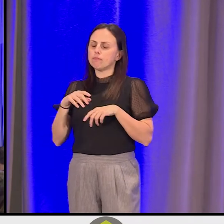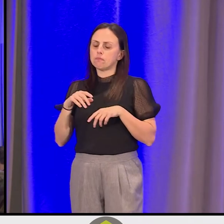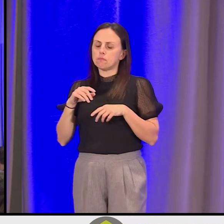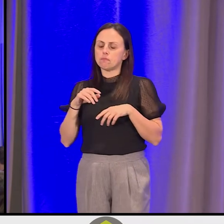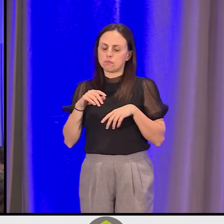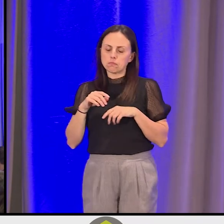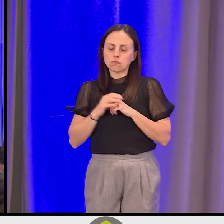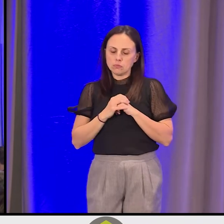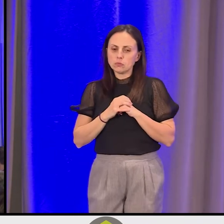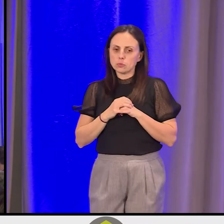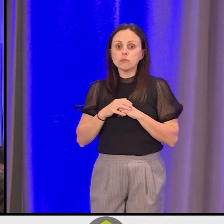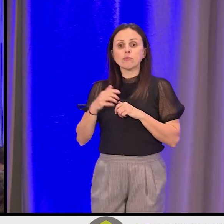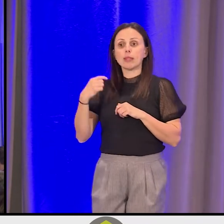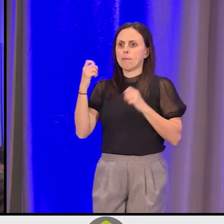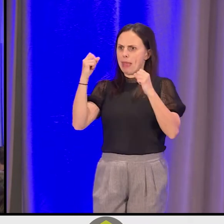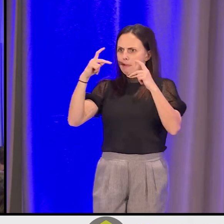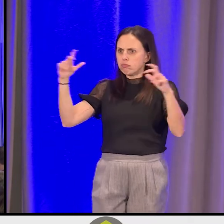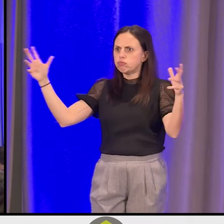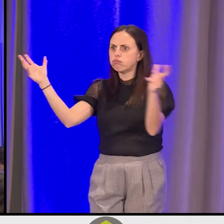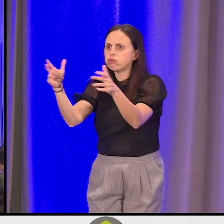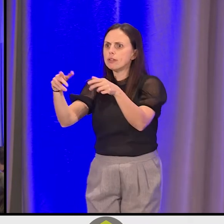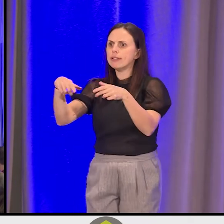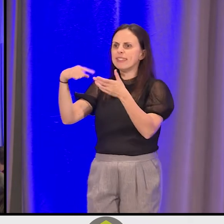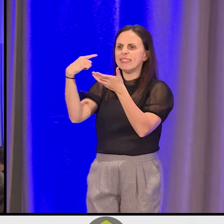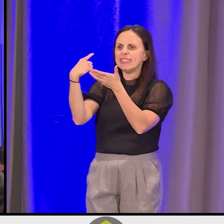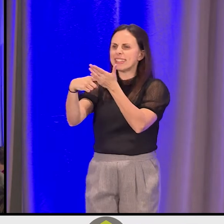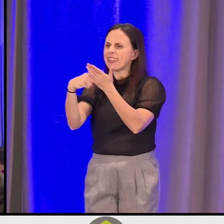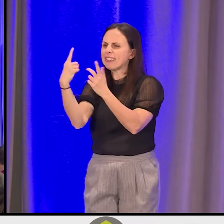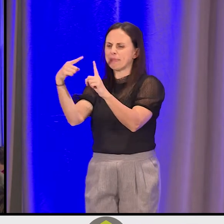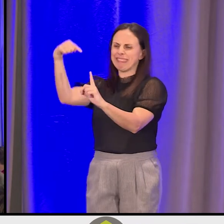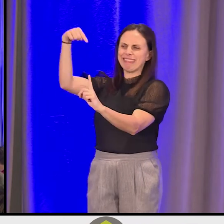of coming together to talk about something that was really hard